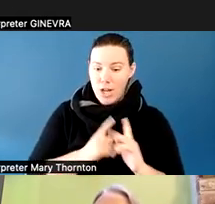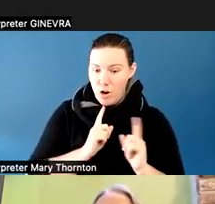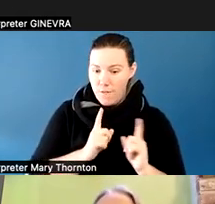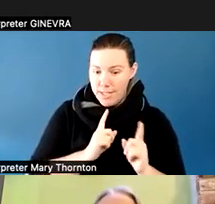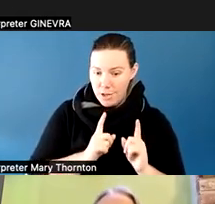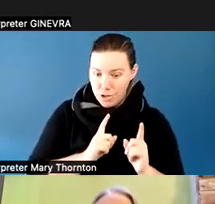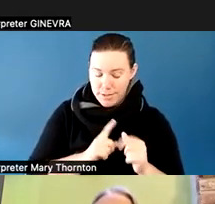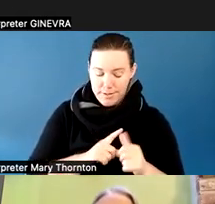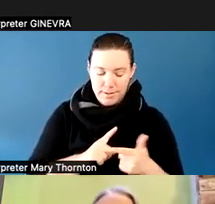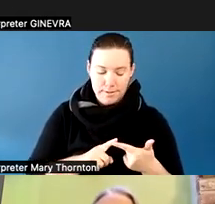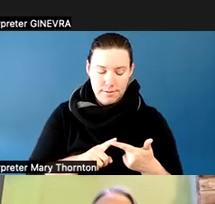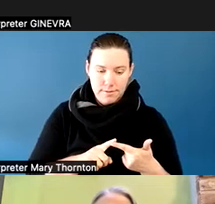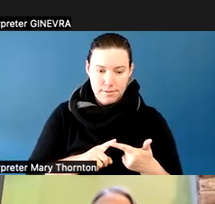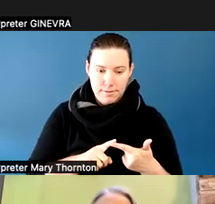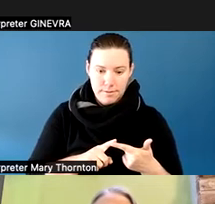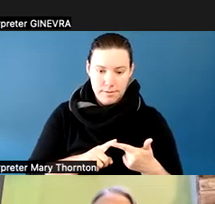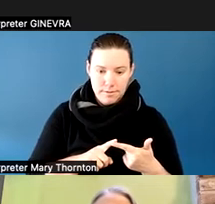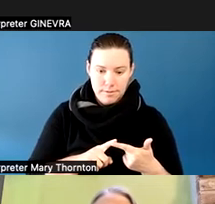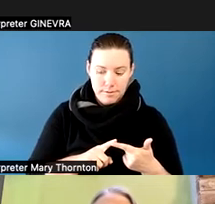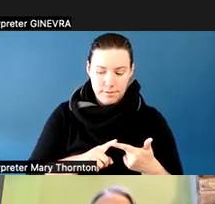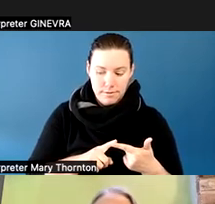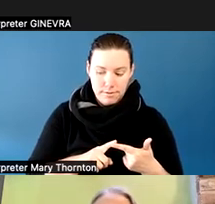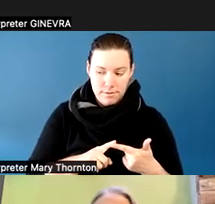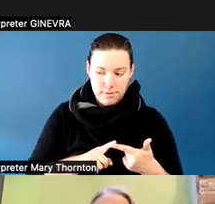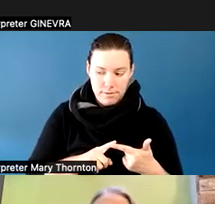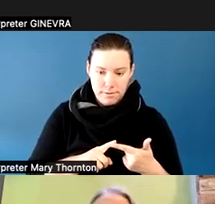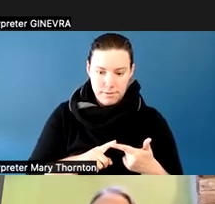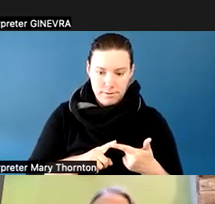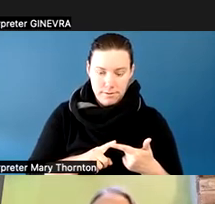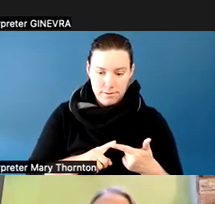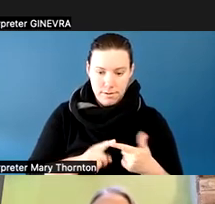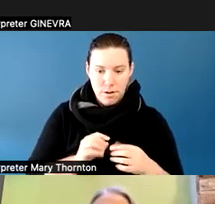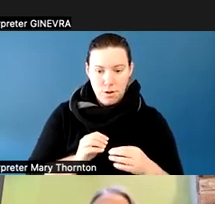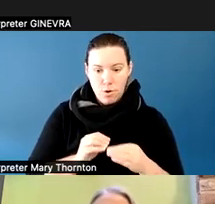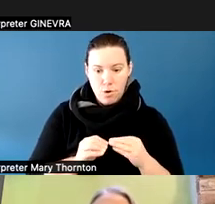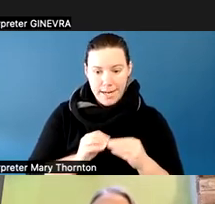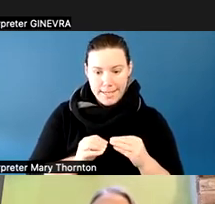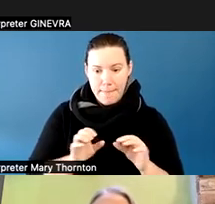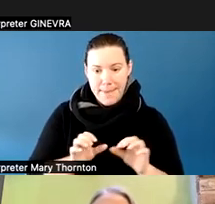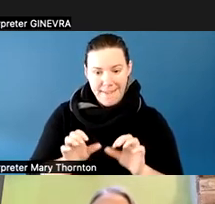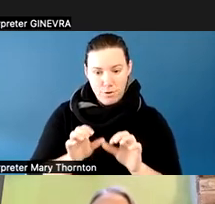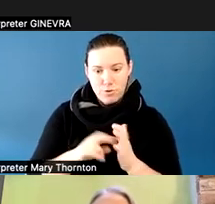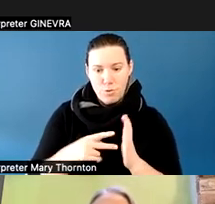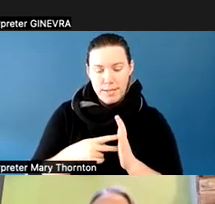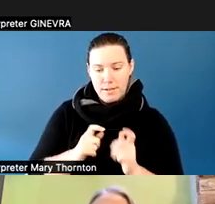One is correcting behaviors, kind of modifying as you go.